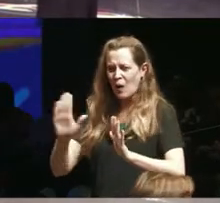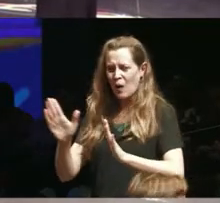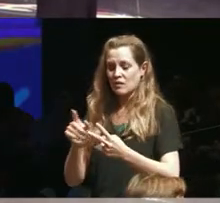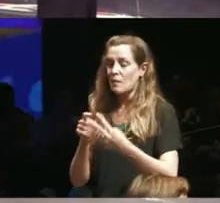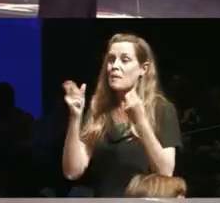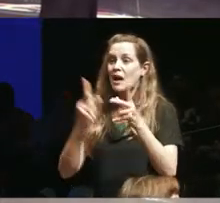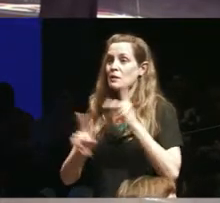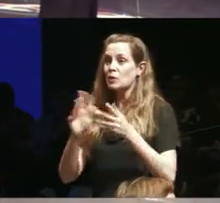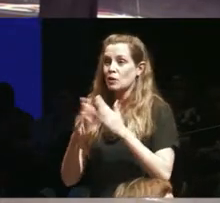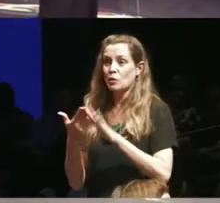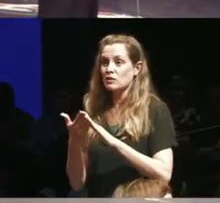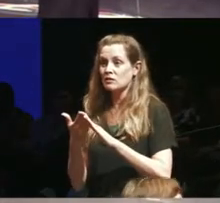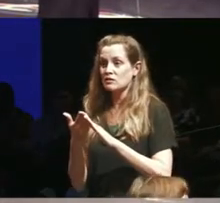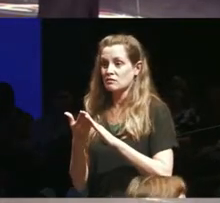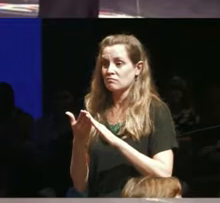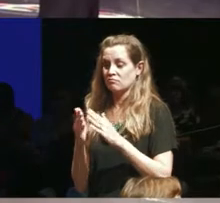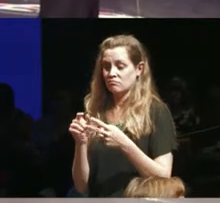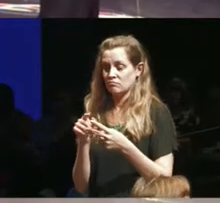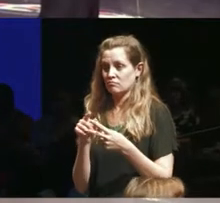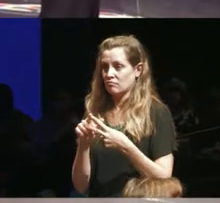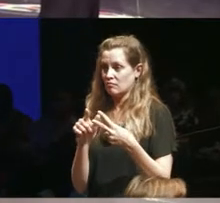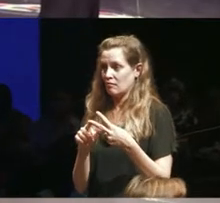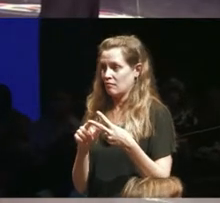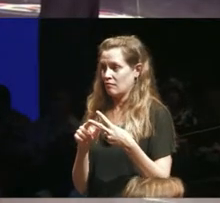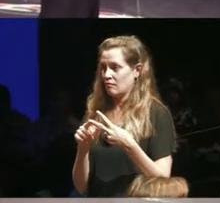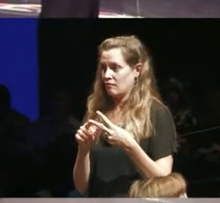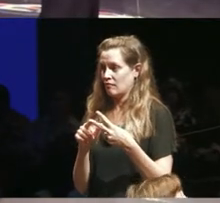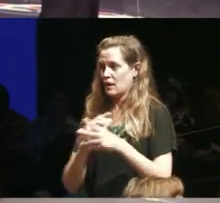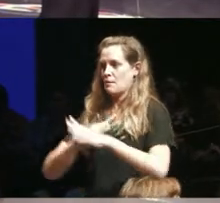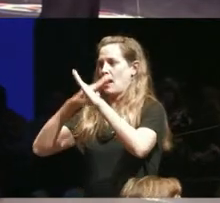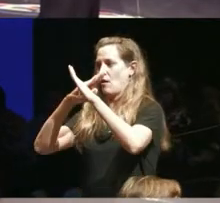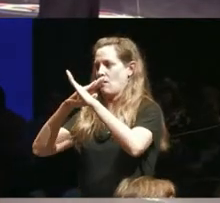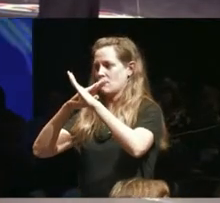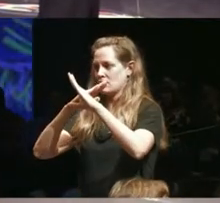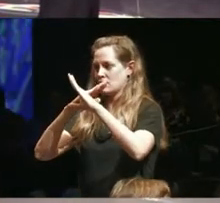our community are working against the misrepresentation that their body is out